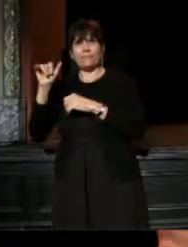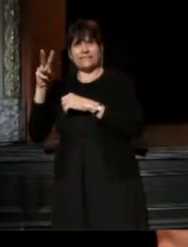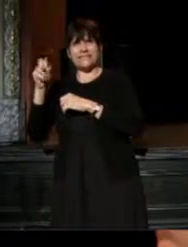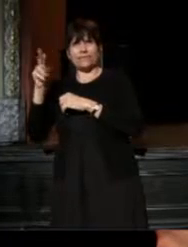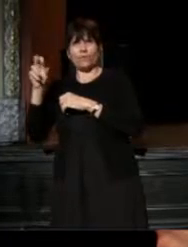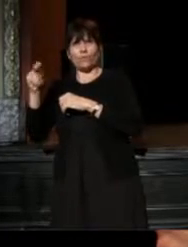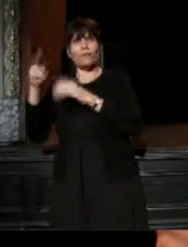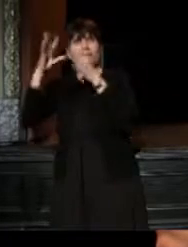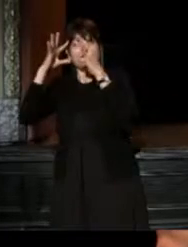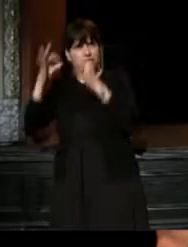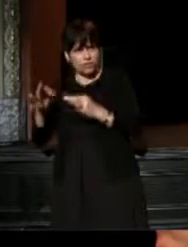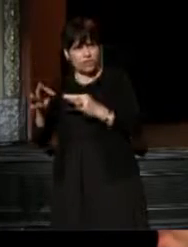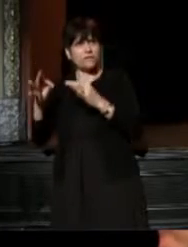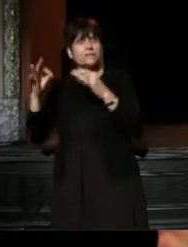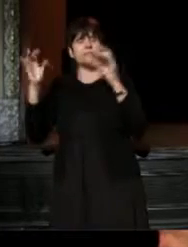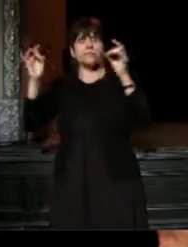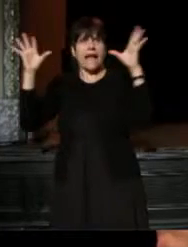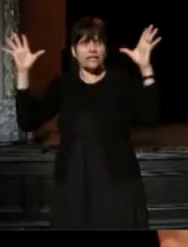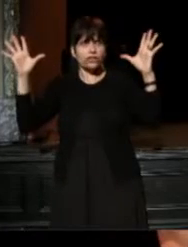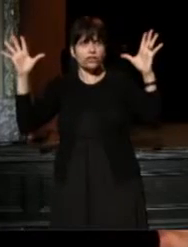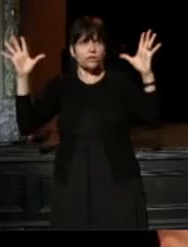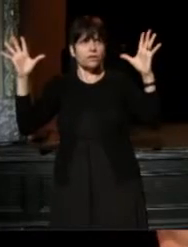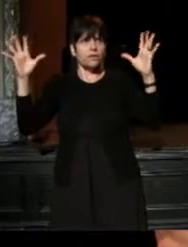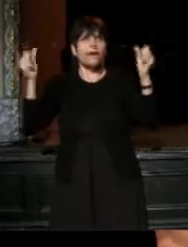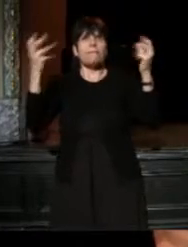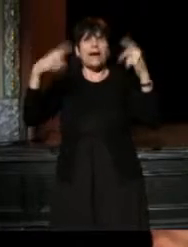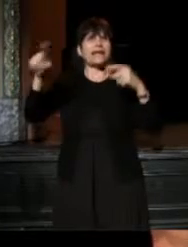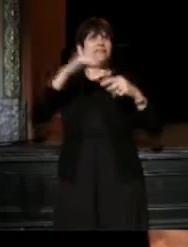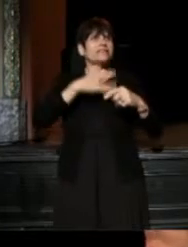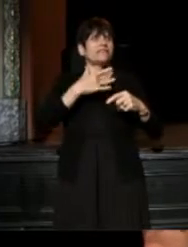that was a disaster; and many of us felt that was a massacre.